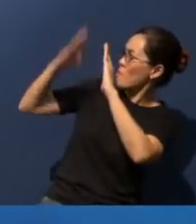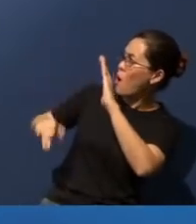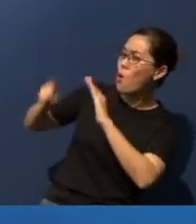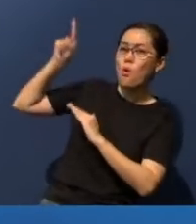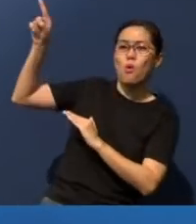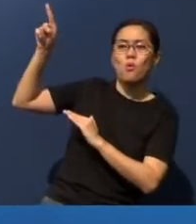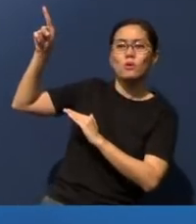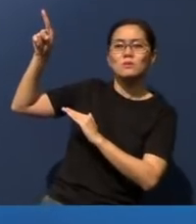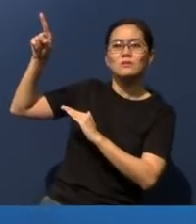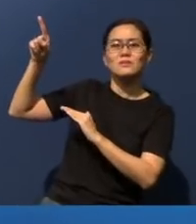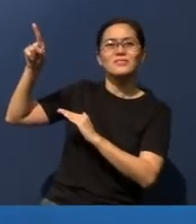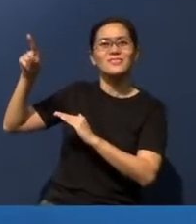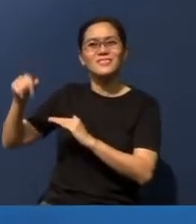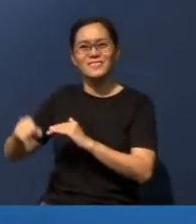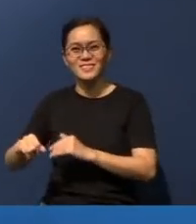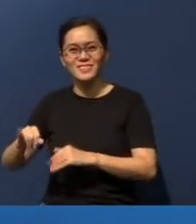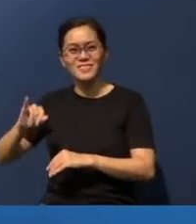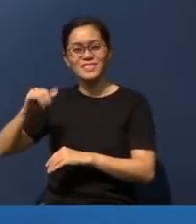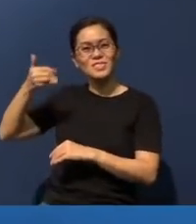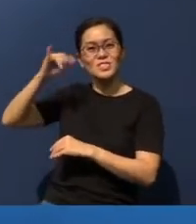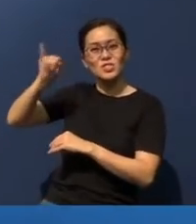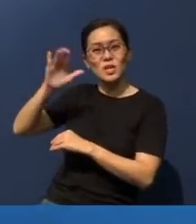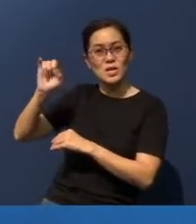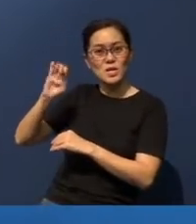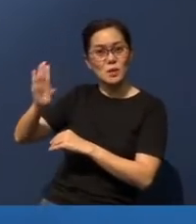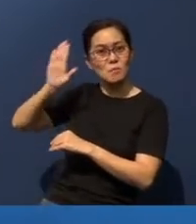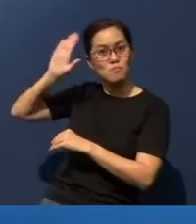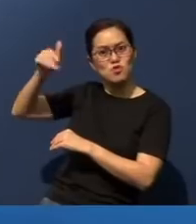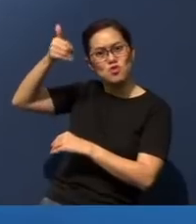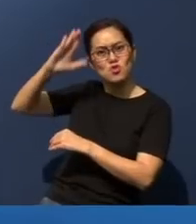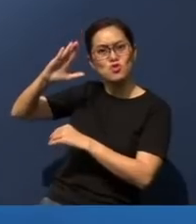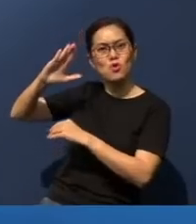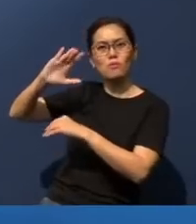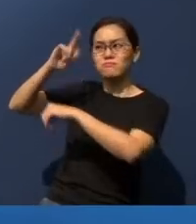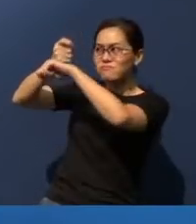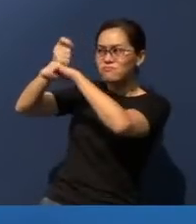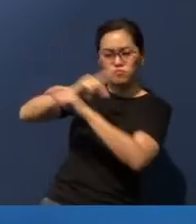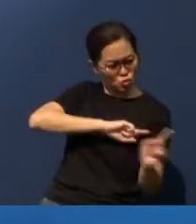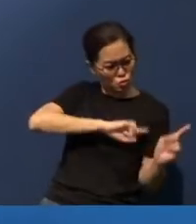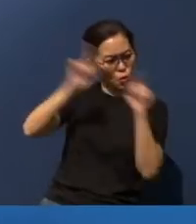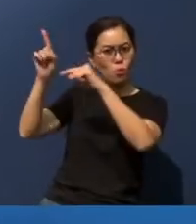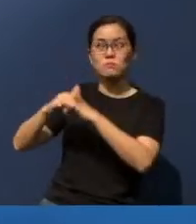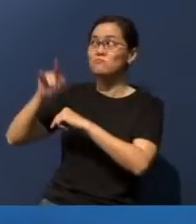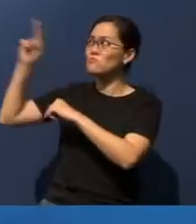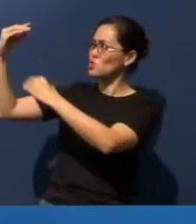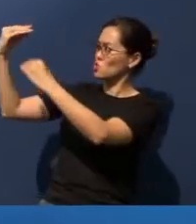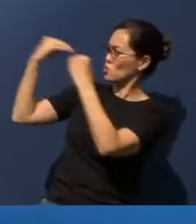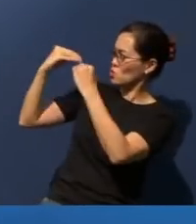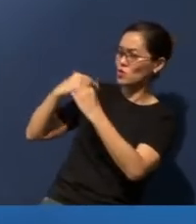of the God of Jacob. He will teach us His ways, so that we may walk